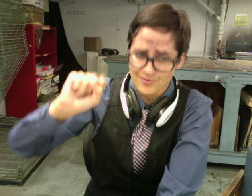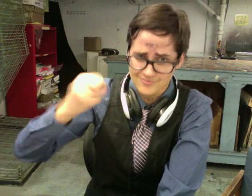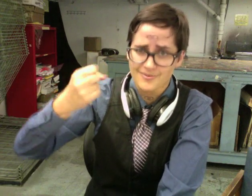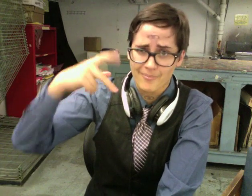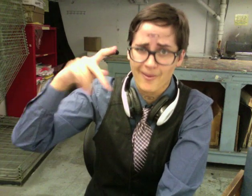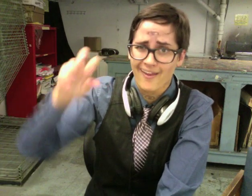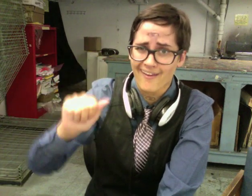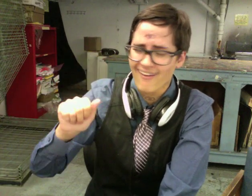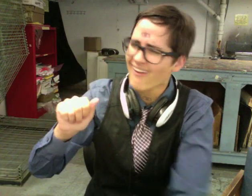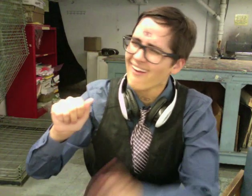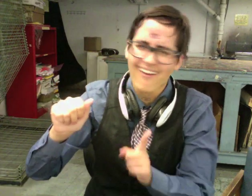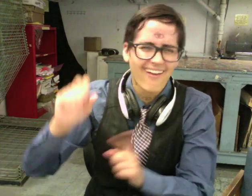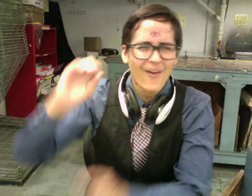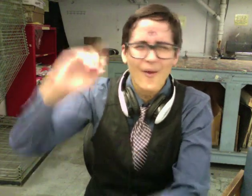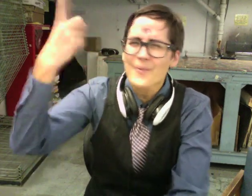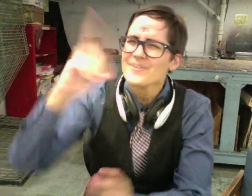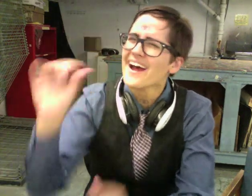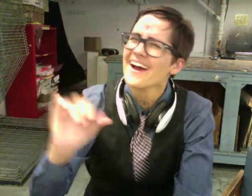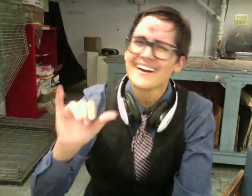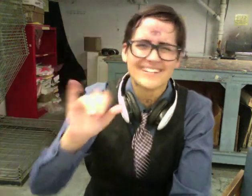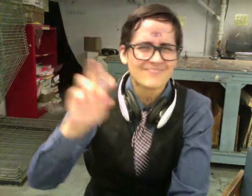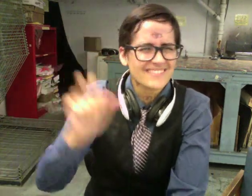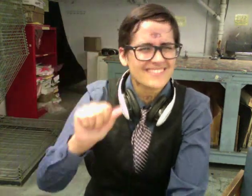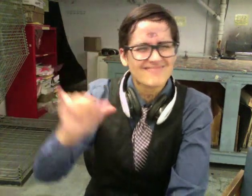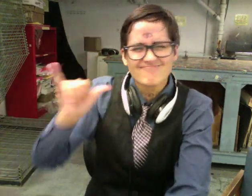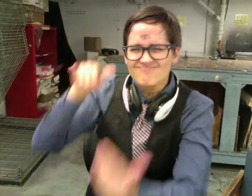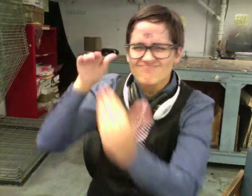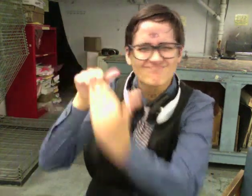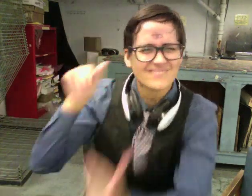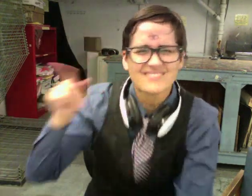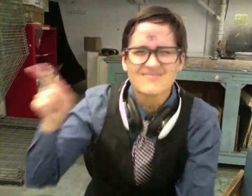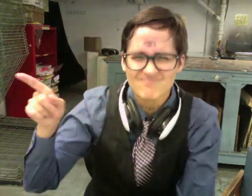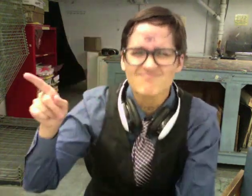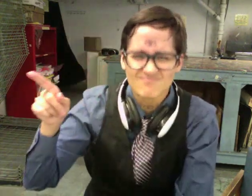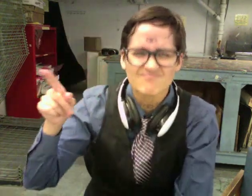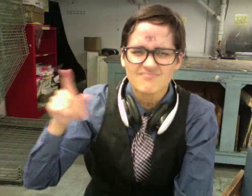a slice like Big Rico...no one.